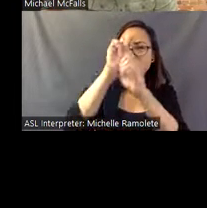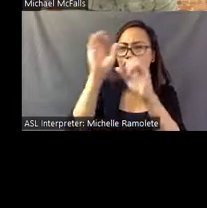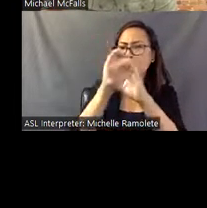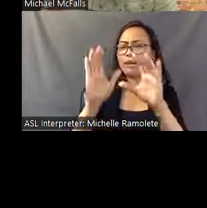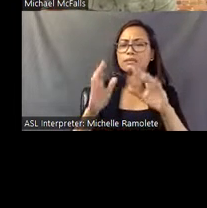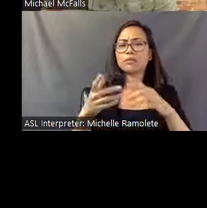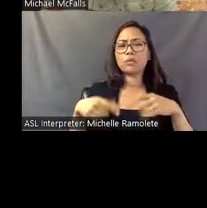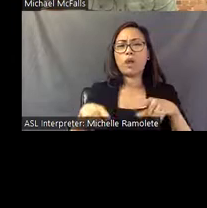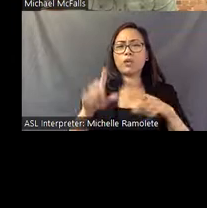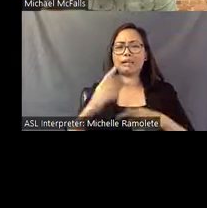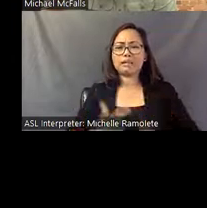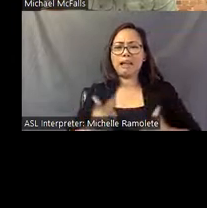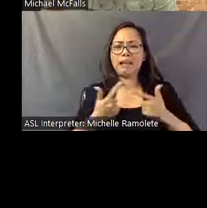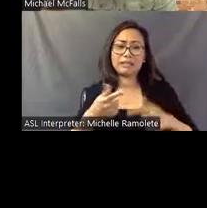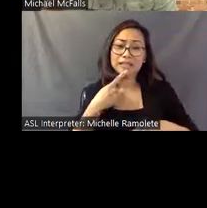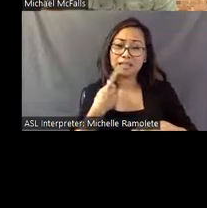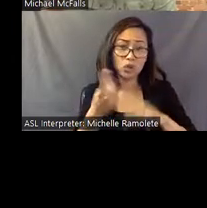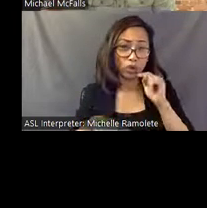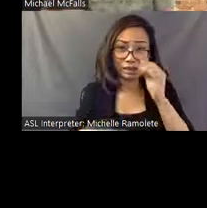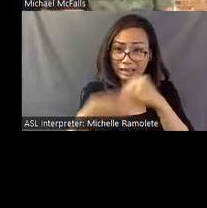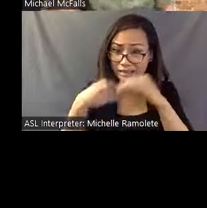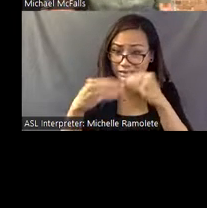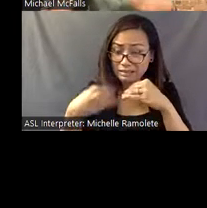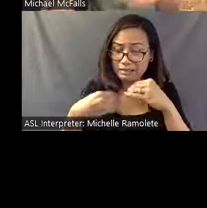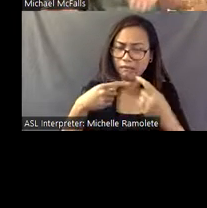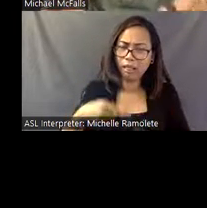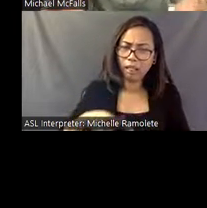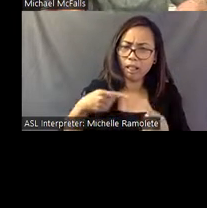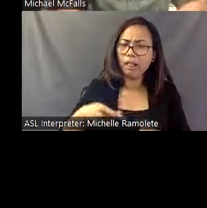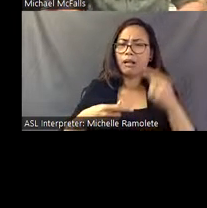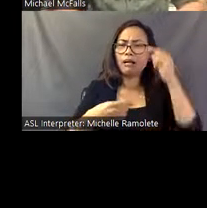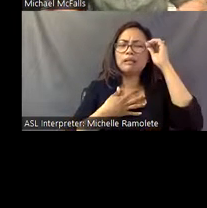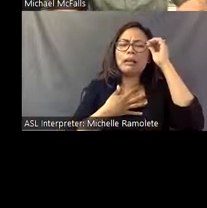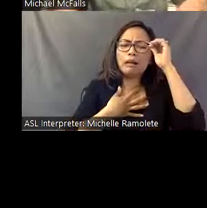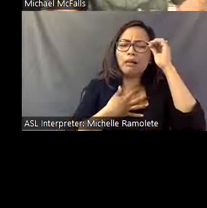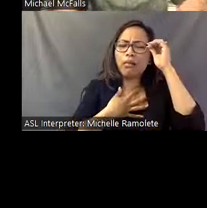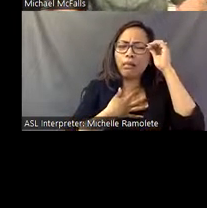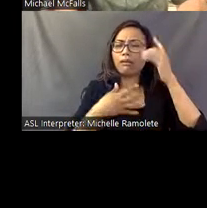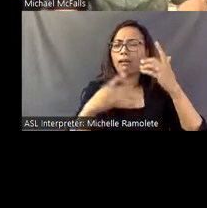As he said, he couldn't eat; he was eating up all this stuff like he was cleansing himself,